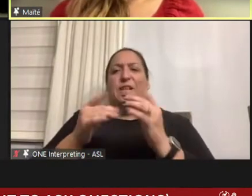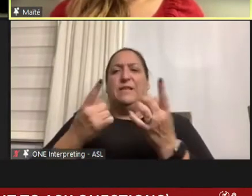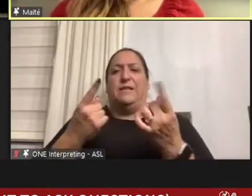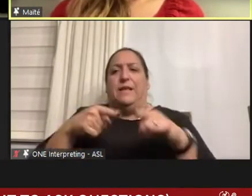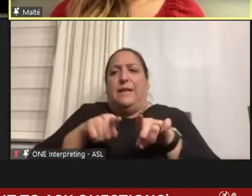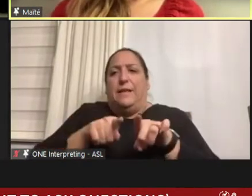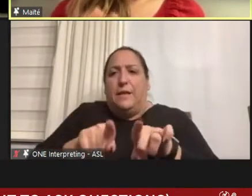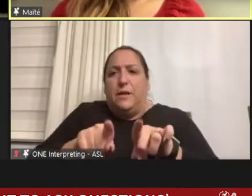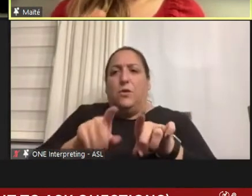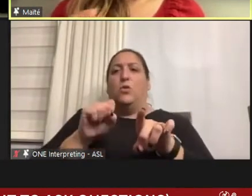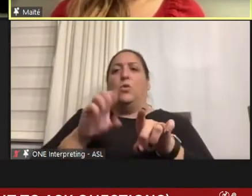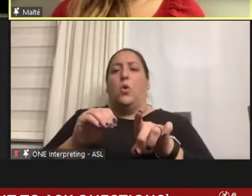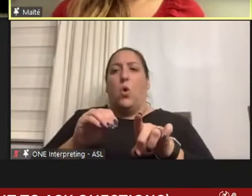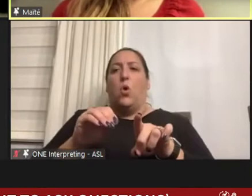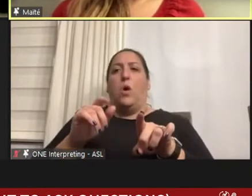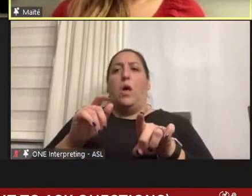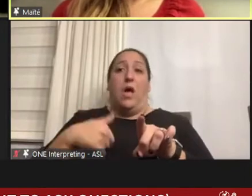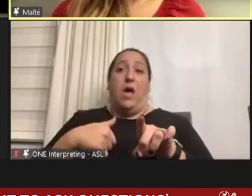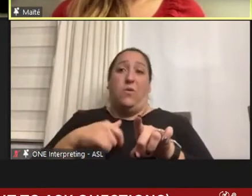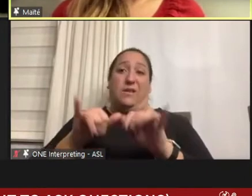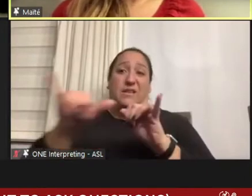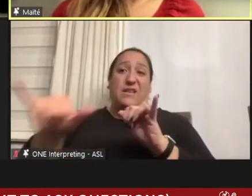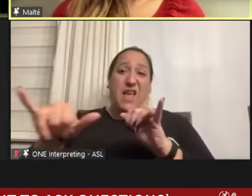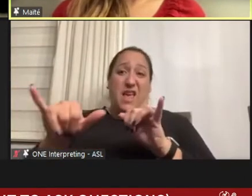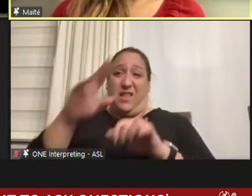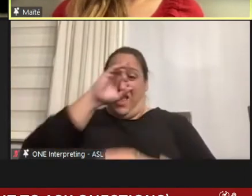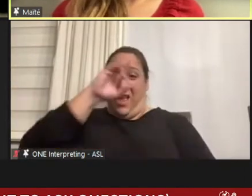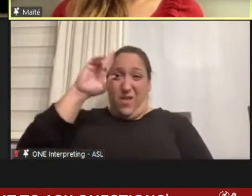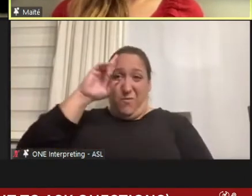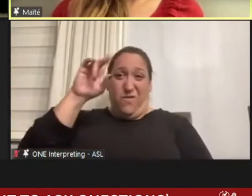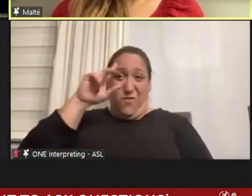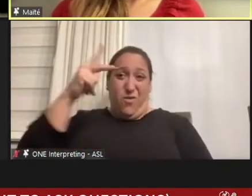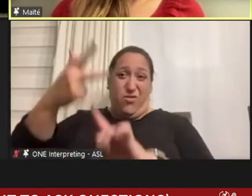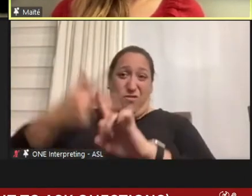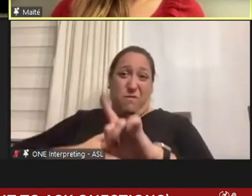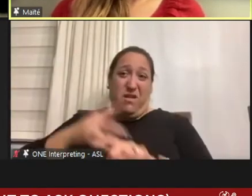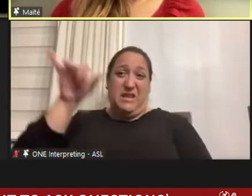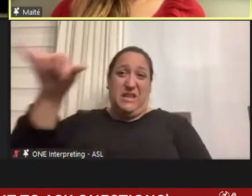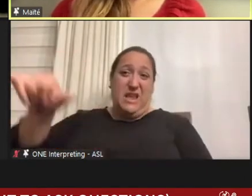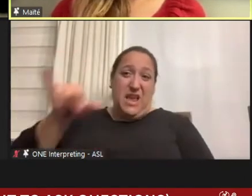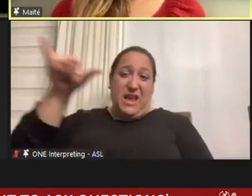would basically live on the hospital campus for 3 months or so during the summer, then